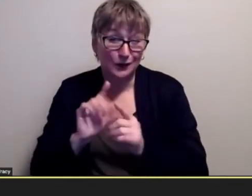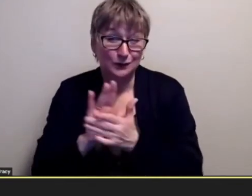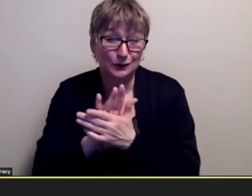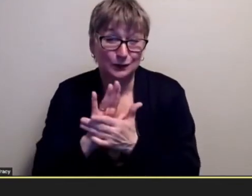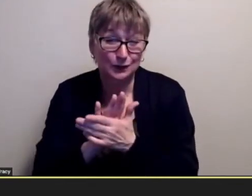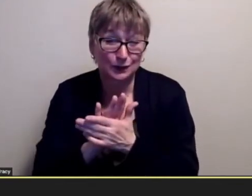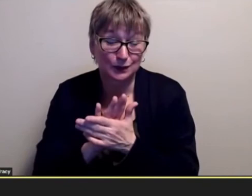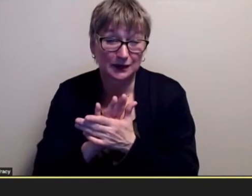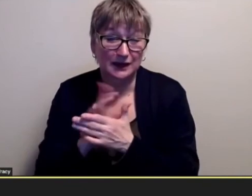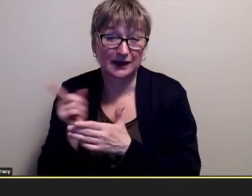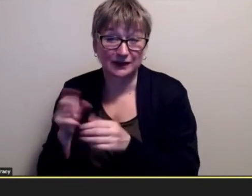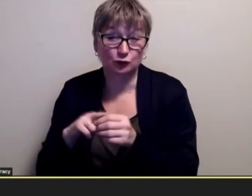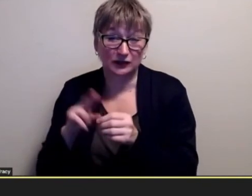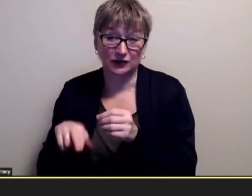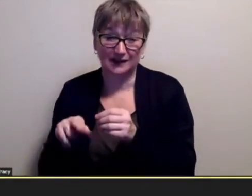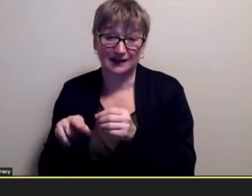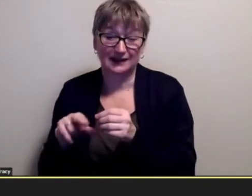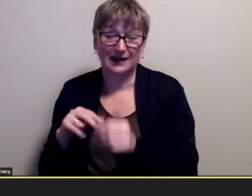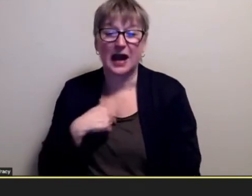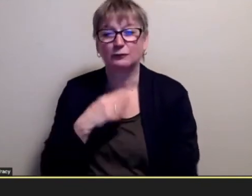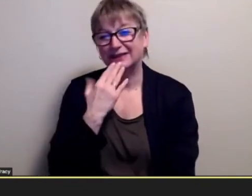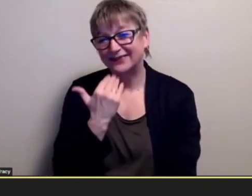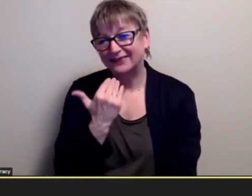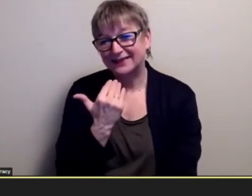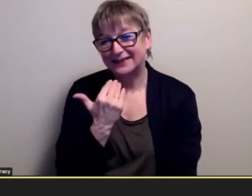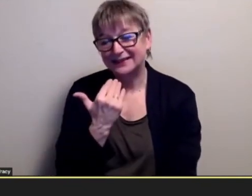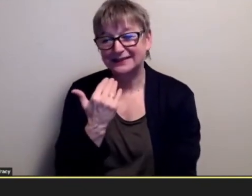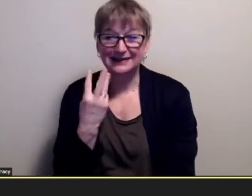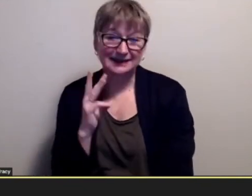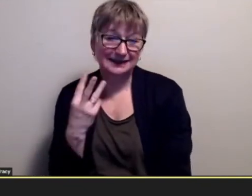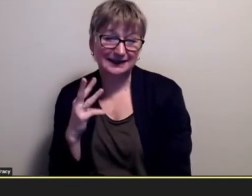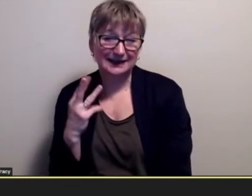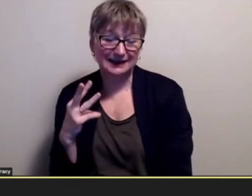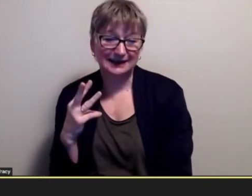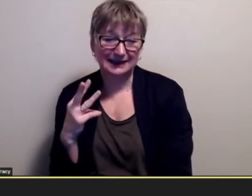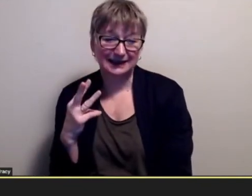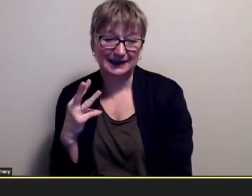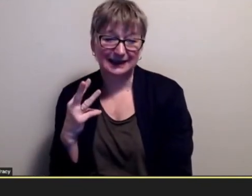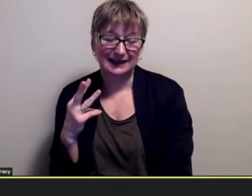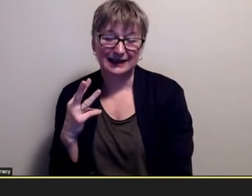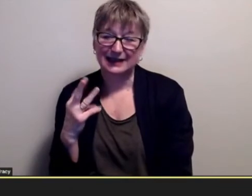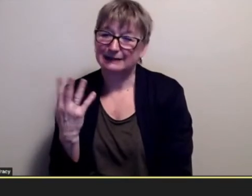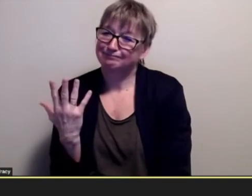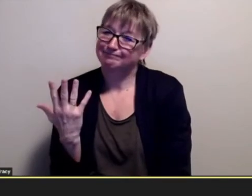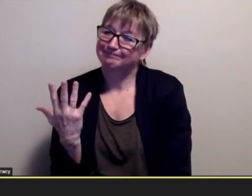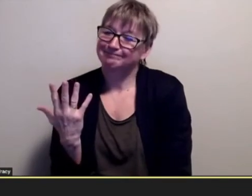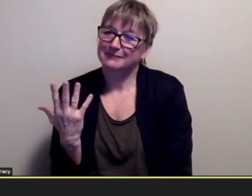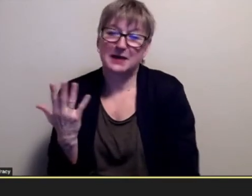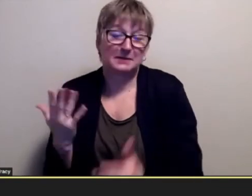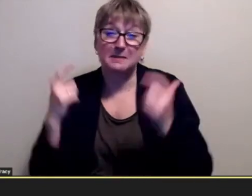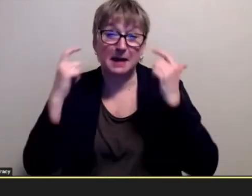in regina like i was 15 16 years old and i probably had the mind and then the brain and then